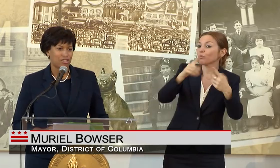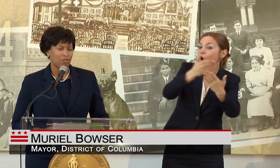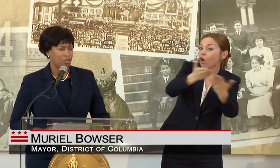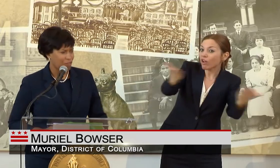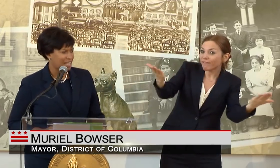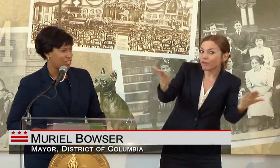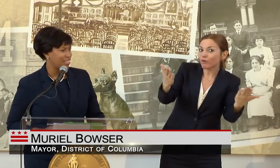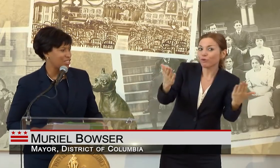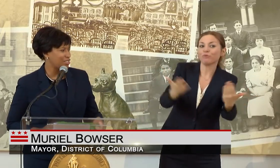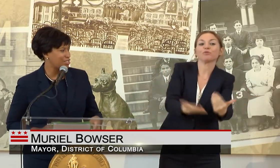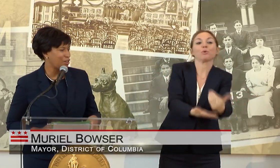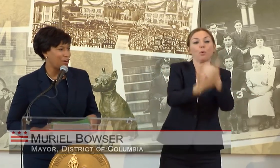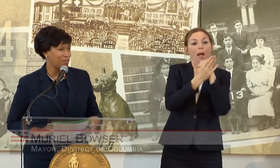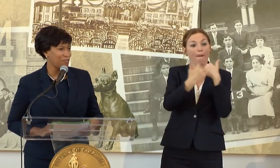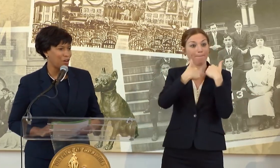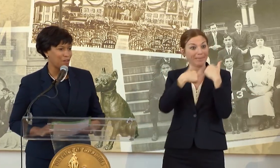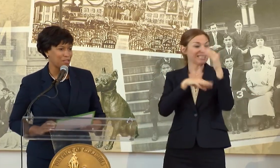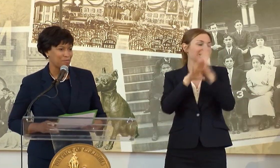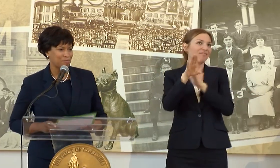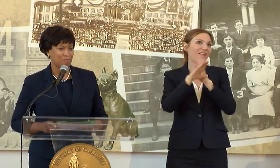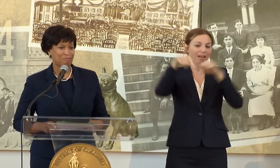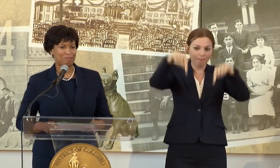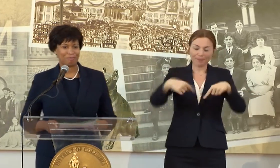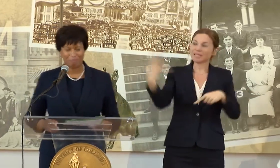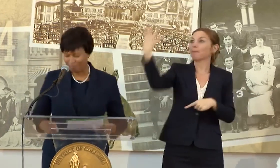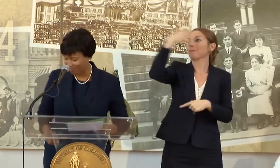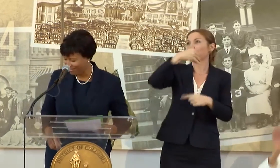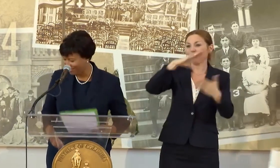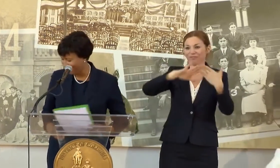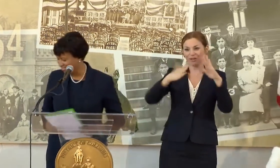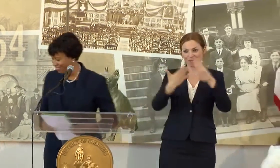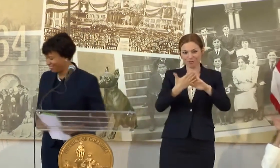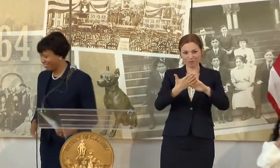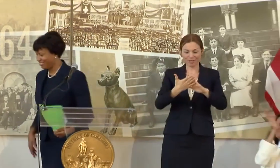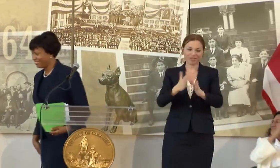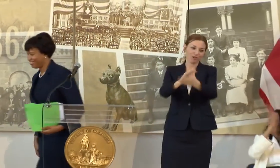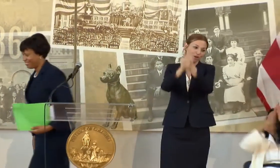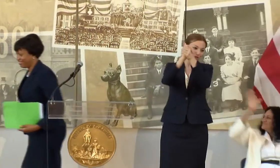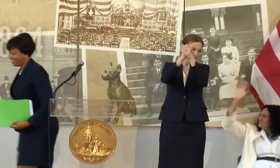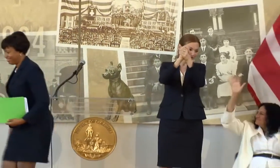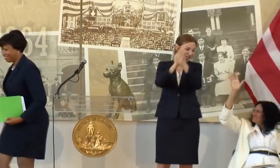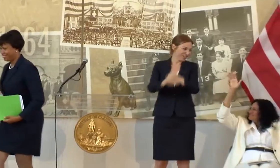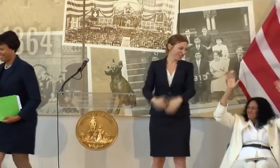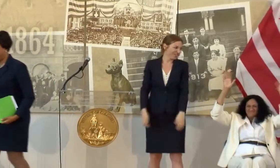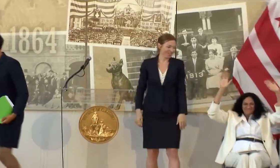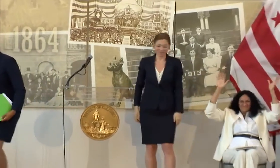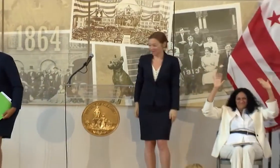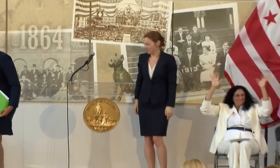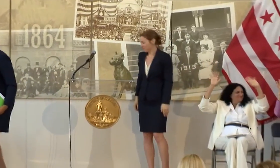SO CONGRATULATIONS TO ALL INVOLVED.